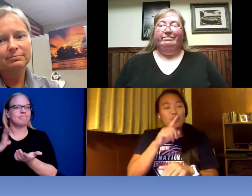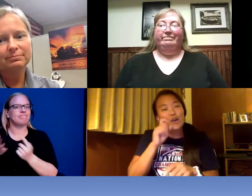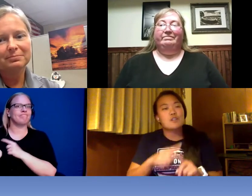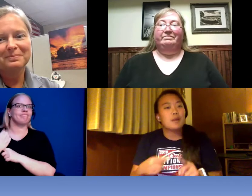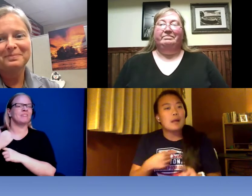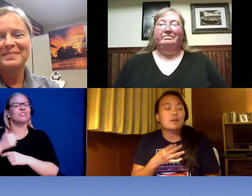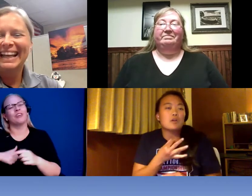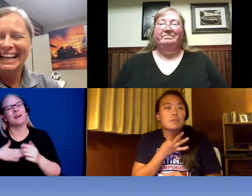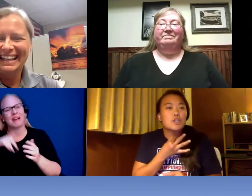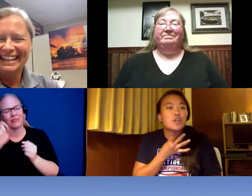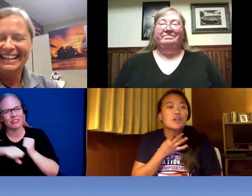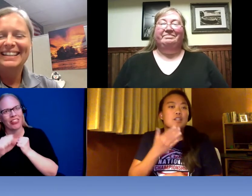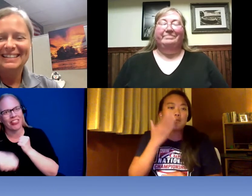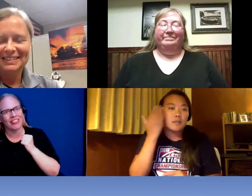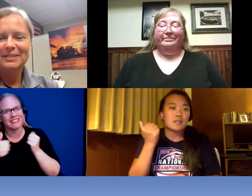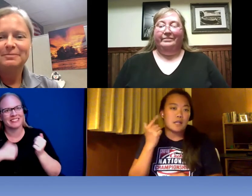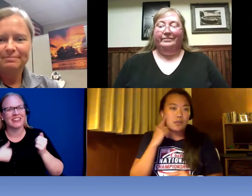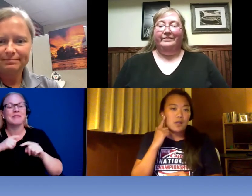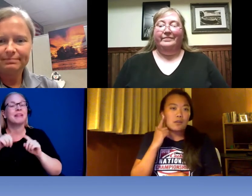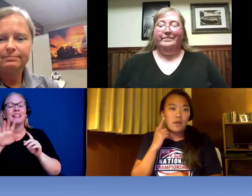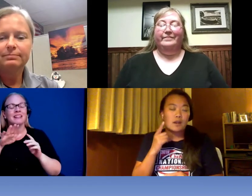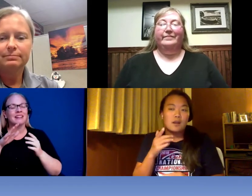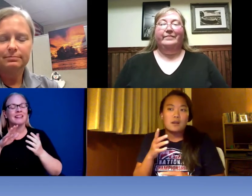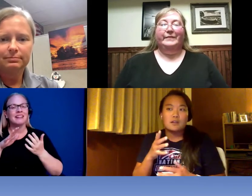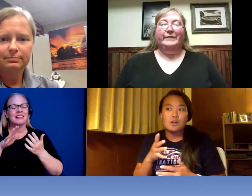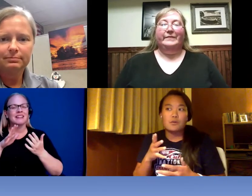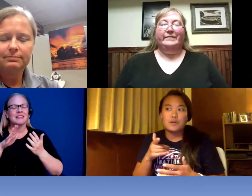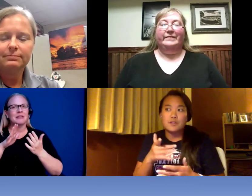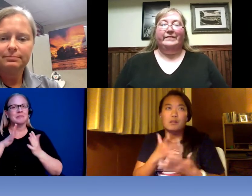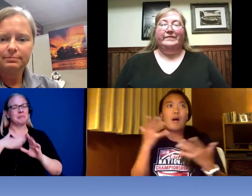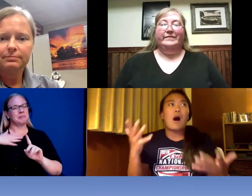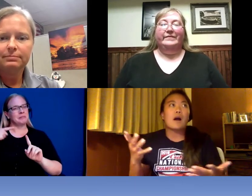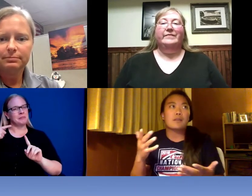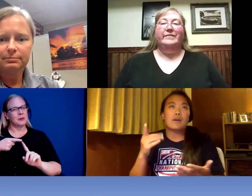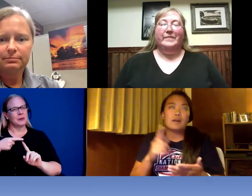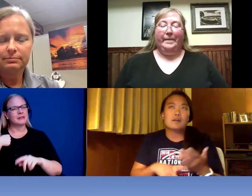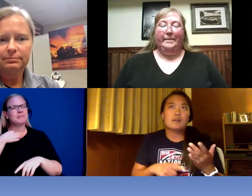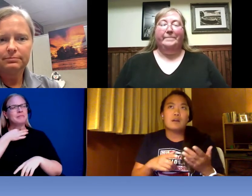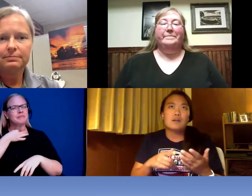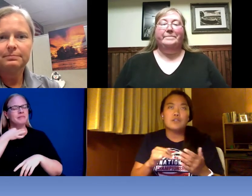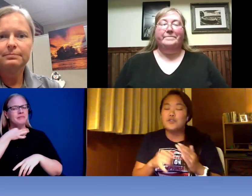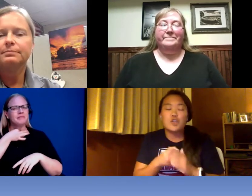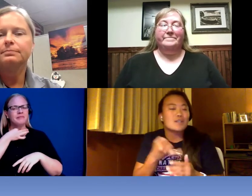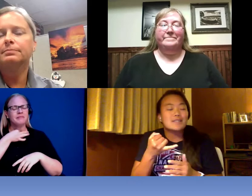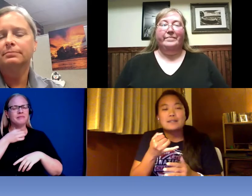a long question but I am curious because I think that there is a lot that is just